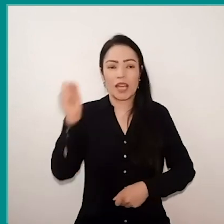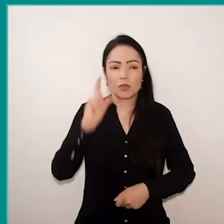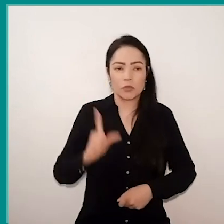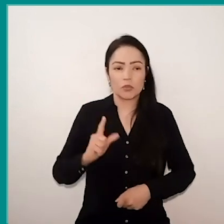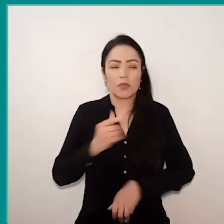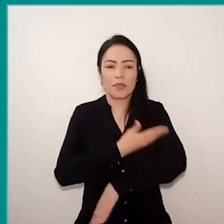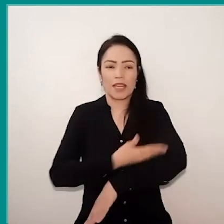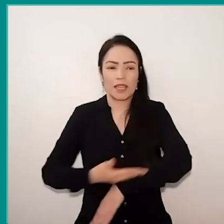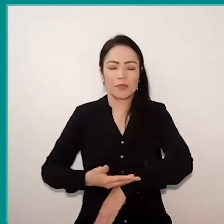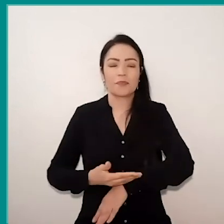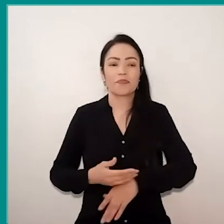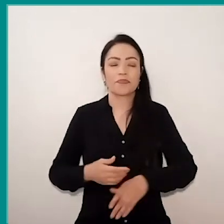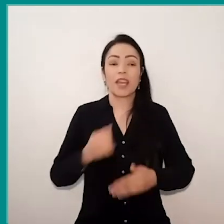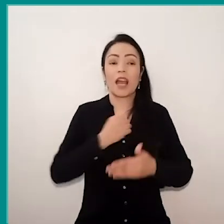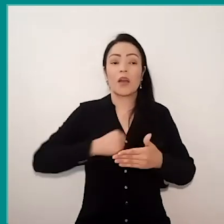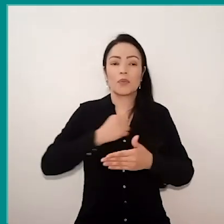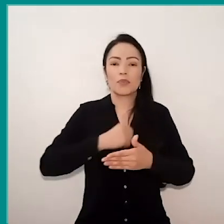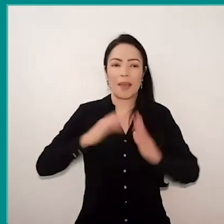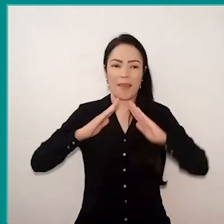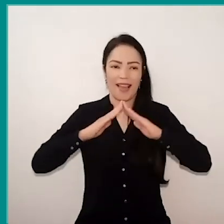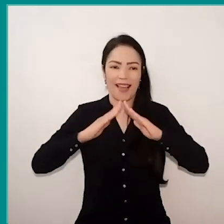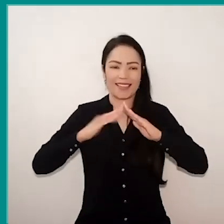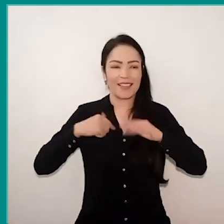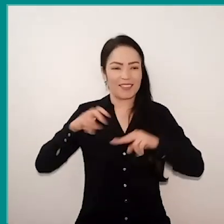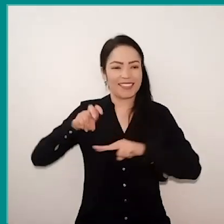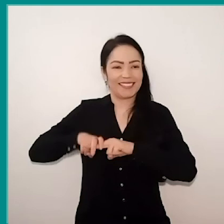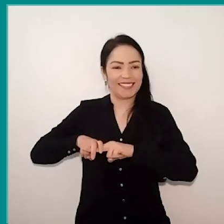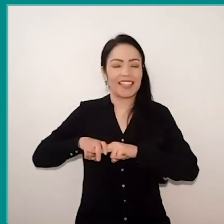I'm in the kitchen of my house, behind me there is a cabinet